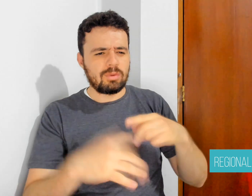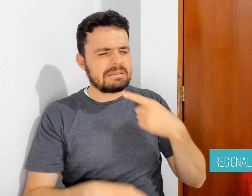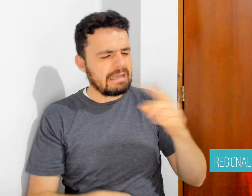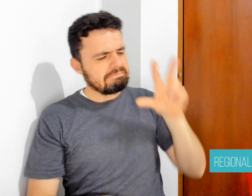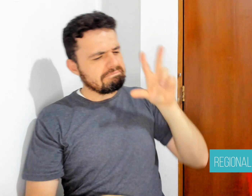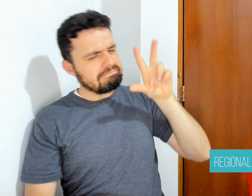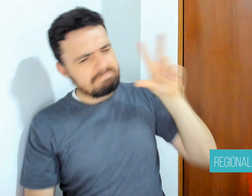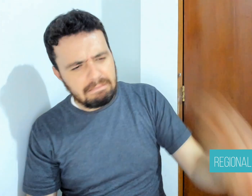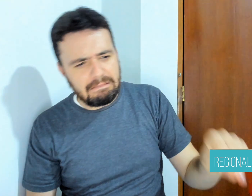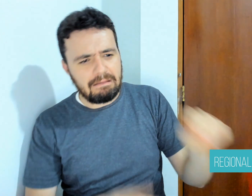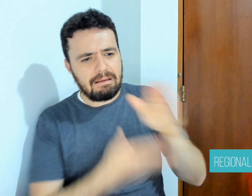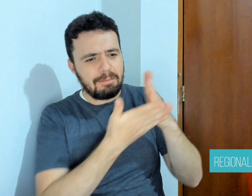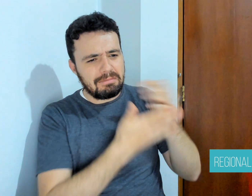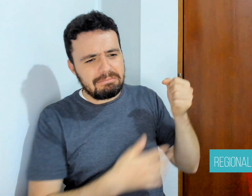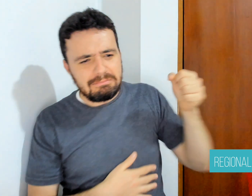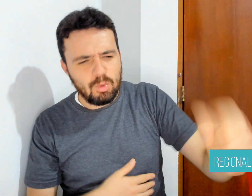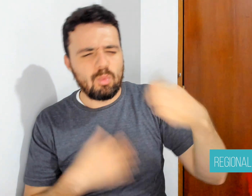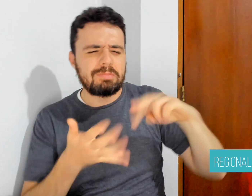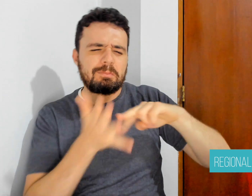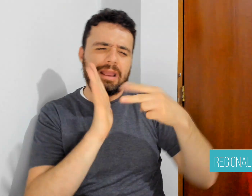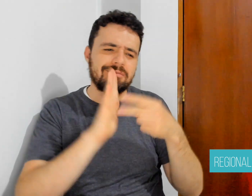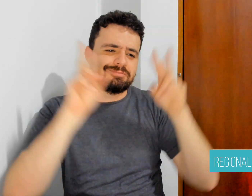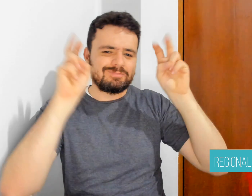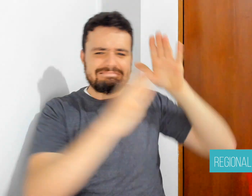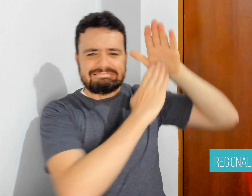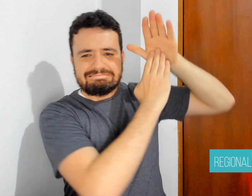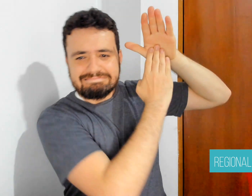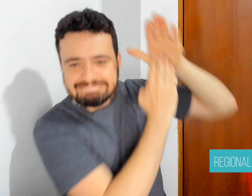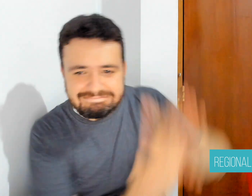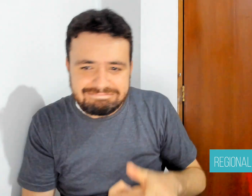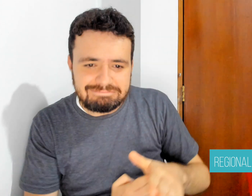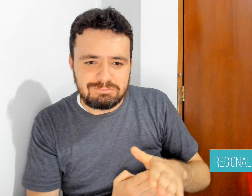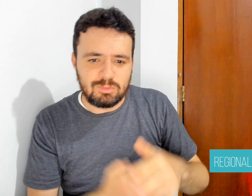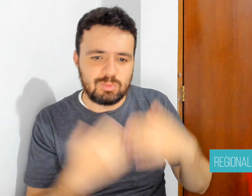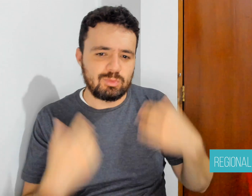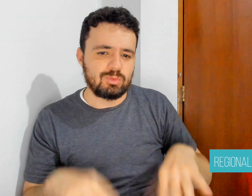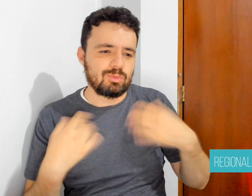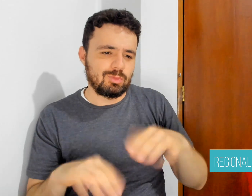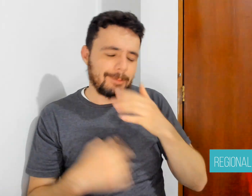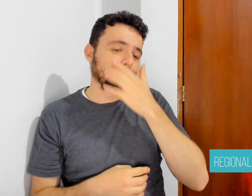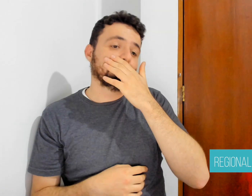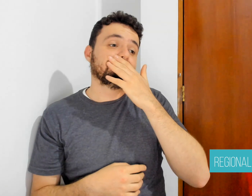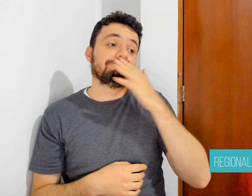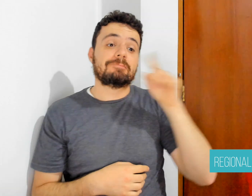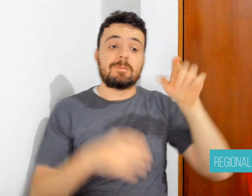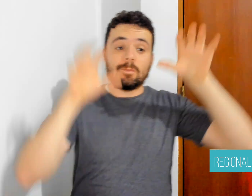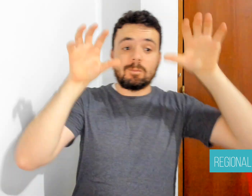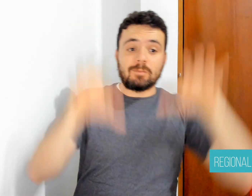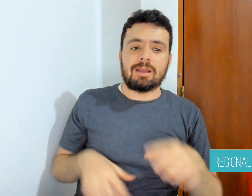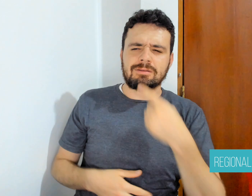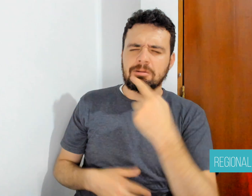differently, stating that the law required reasonable accommodations